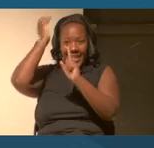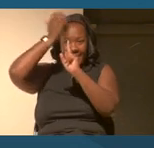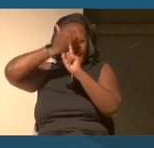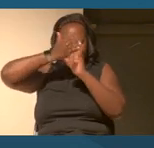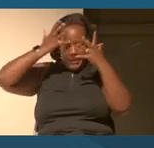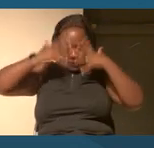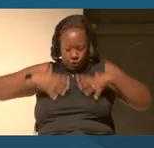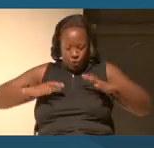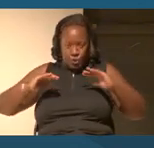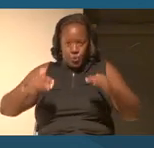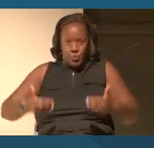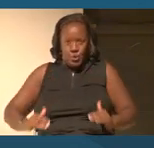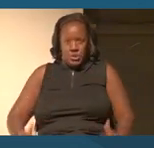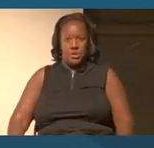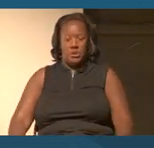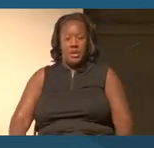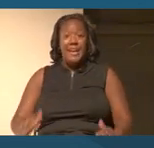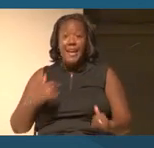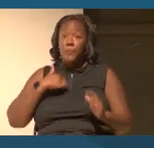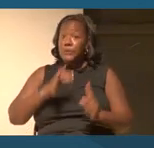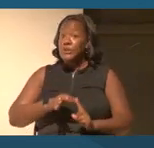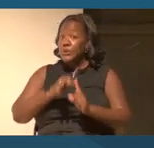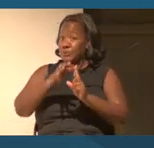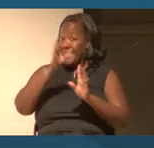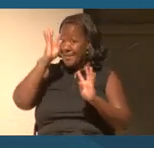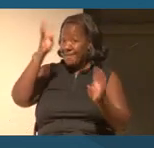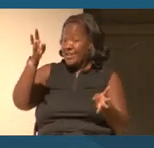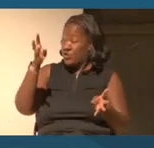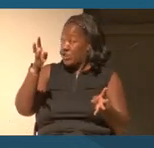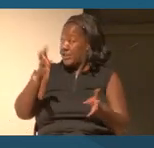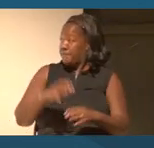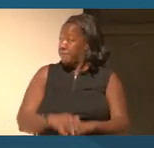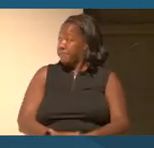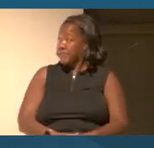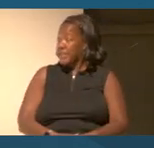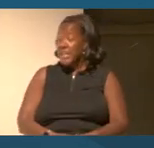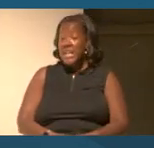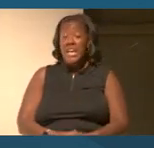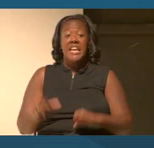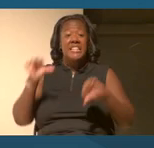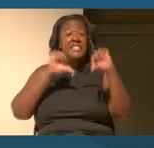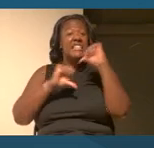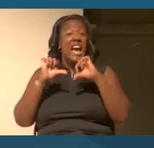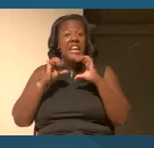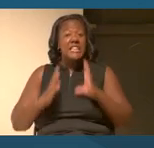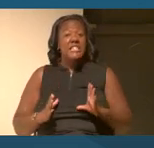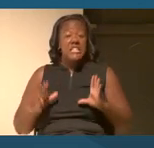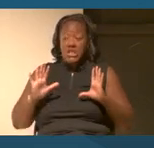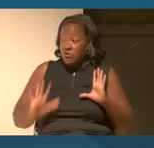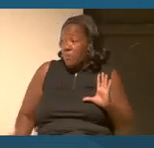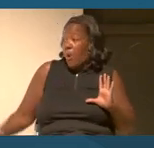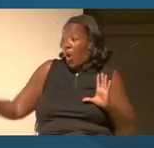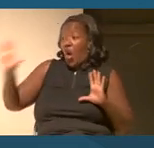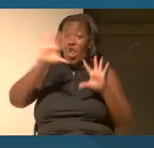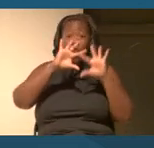invention. It was scientists from around the world who are trying to come together to think about